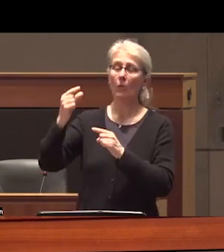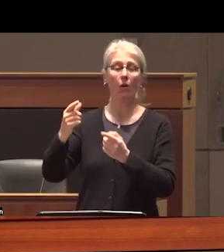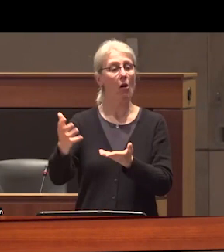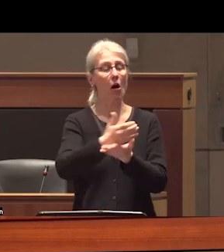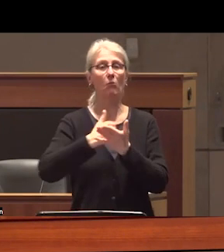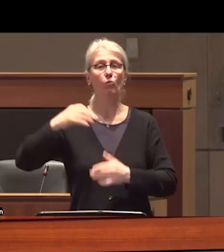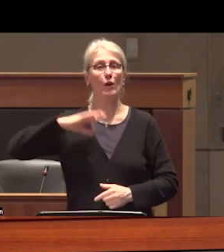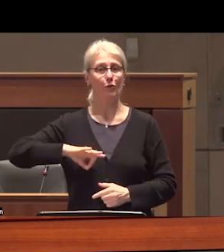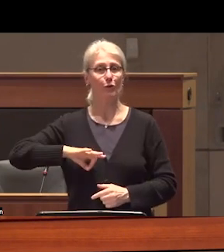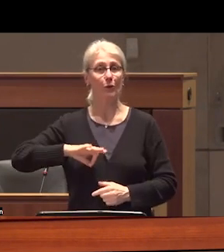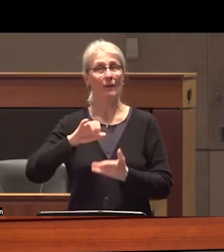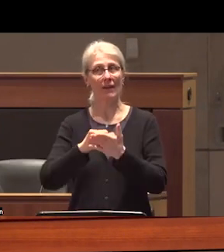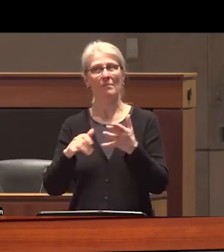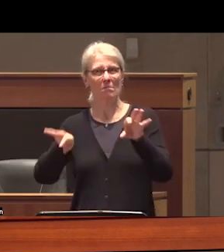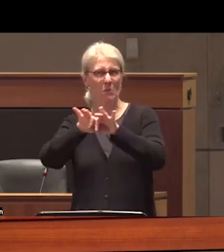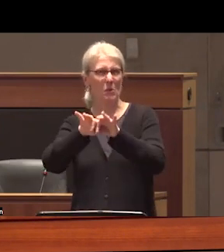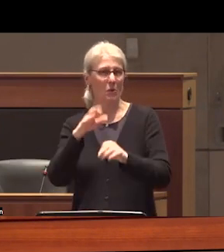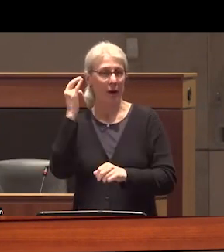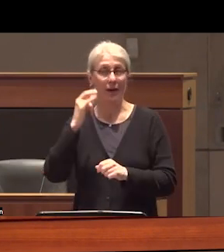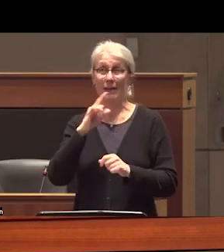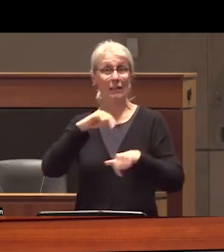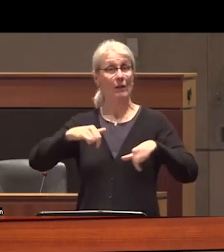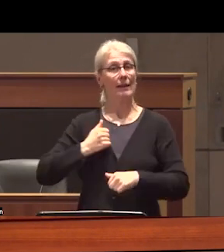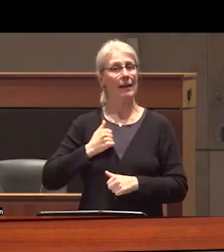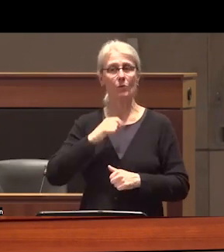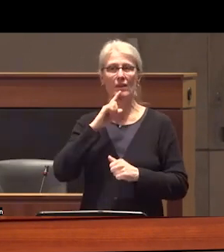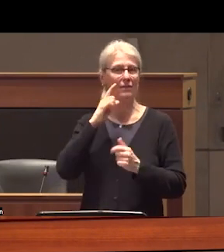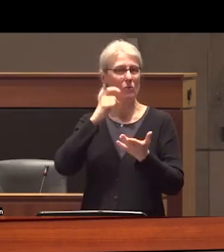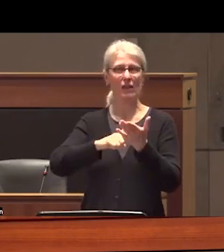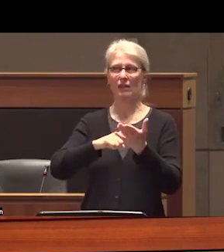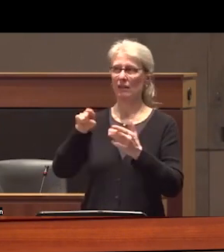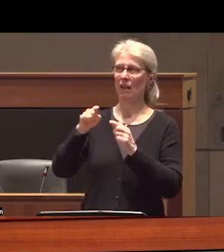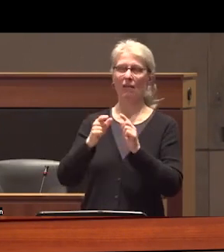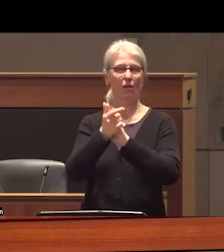the most important reason that prohibition didn't last in Canada at the federal level